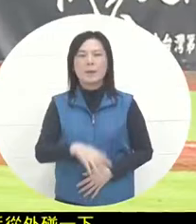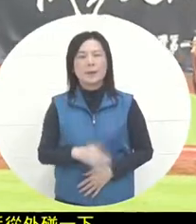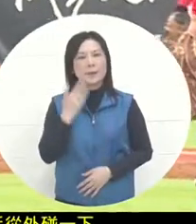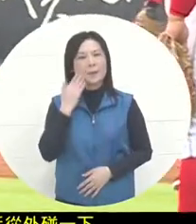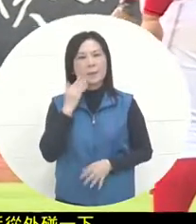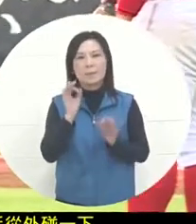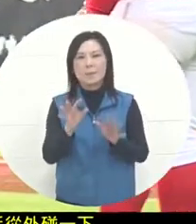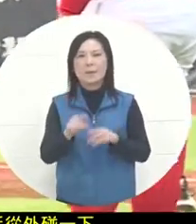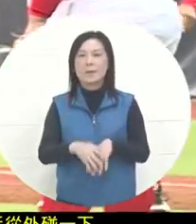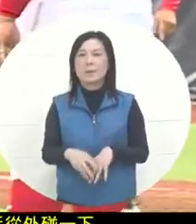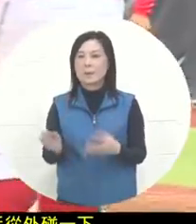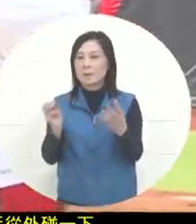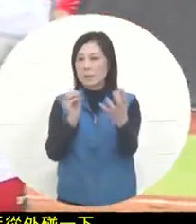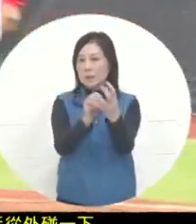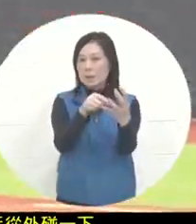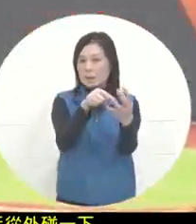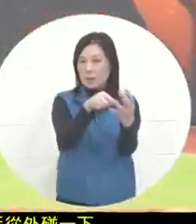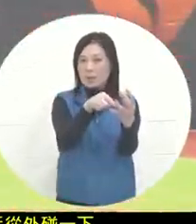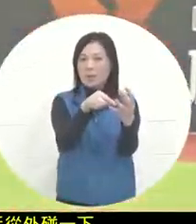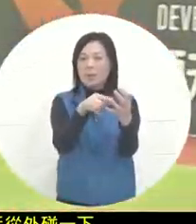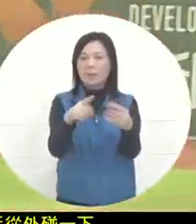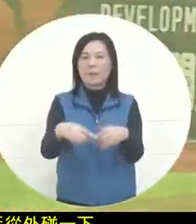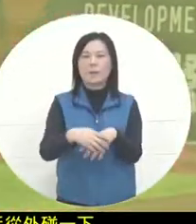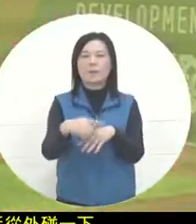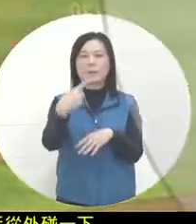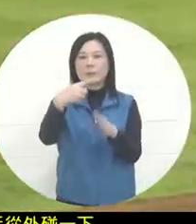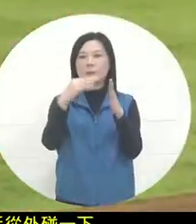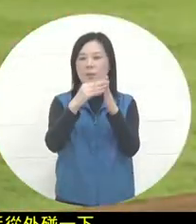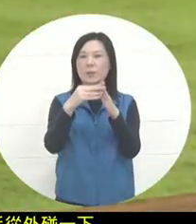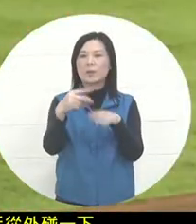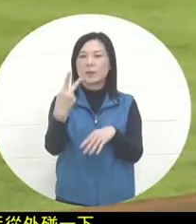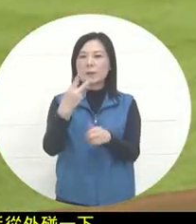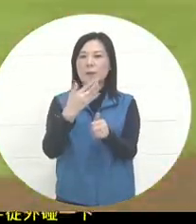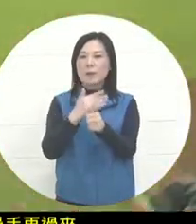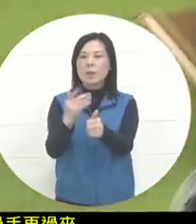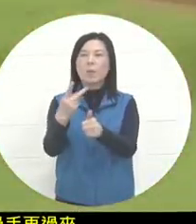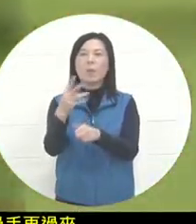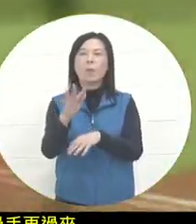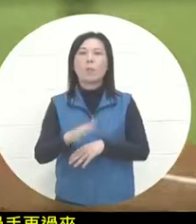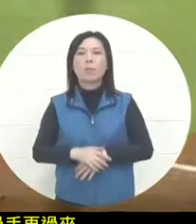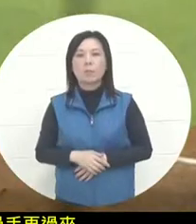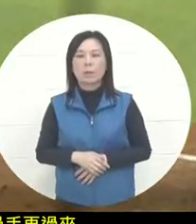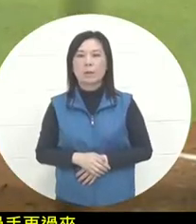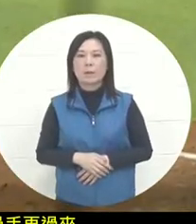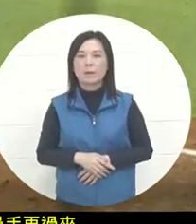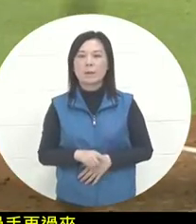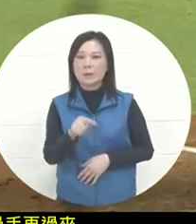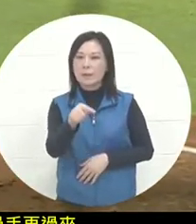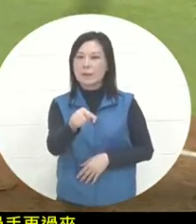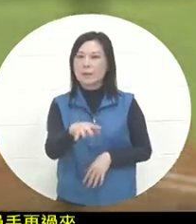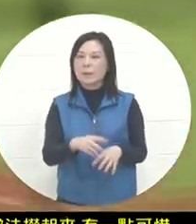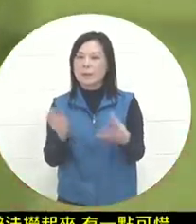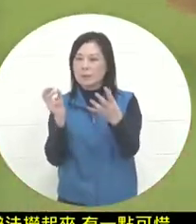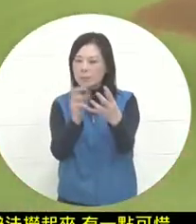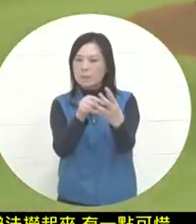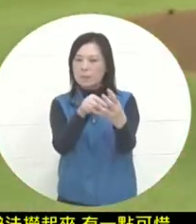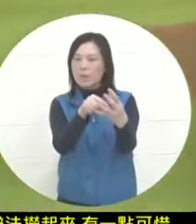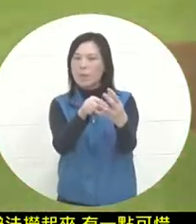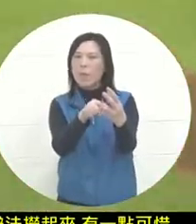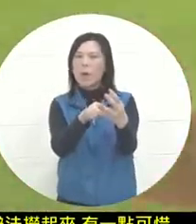the pitcher actually dealt with two outs in the first inning. Oh, it seems that his response to the ball on the pitcher's ball is good. It's